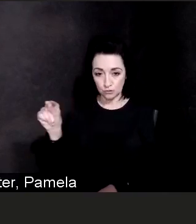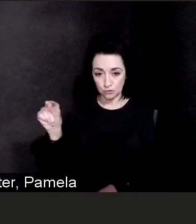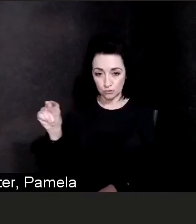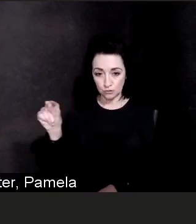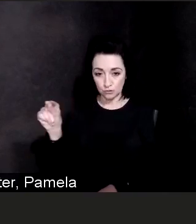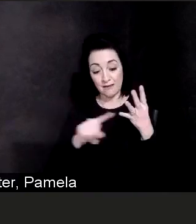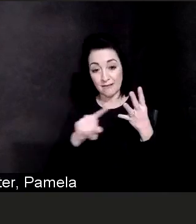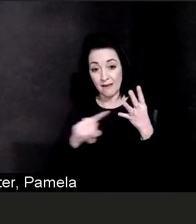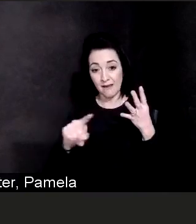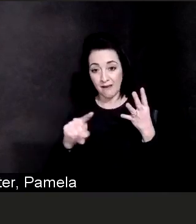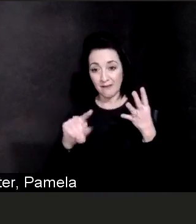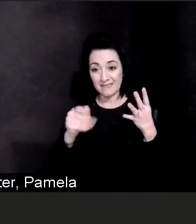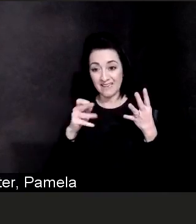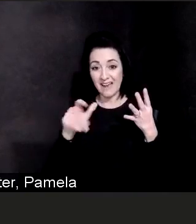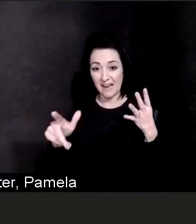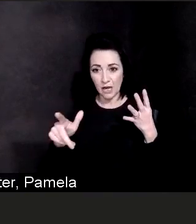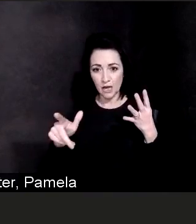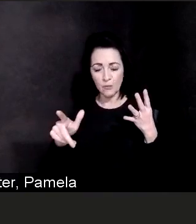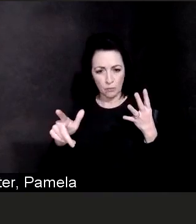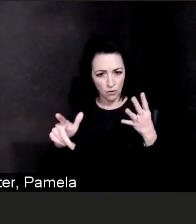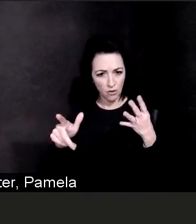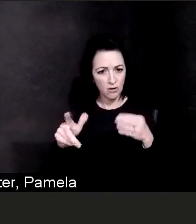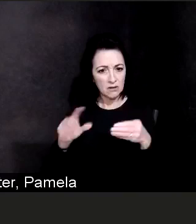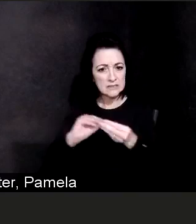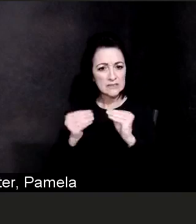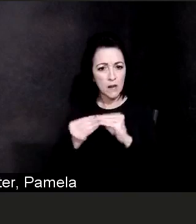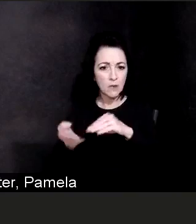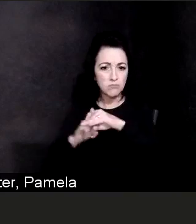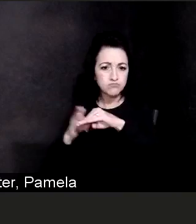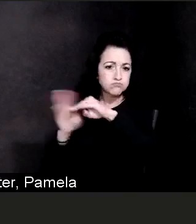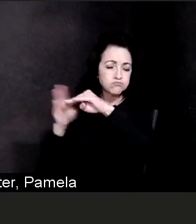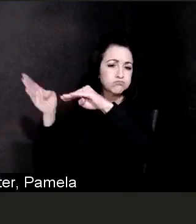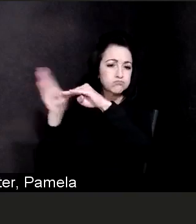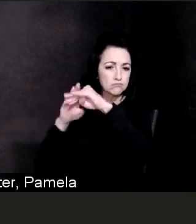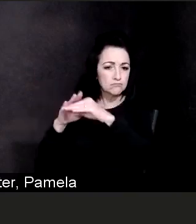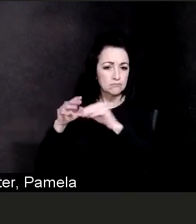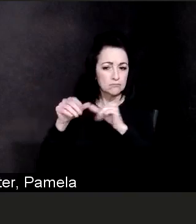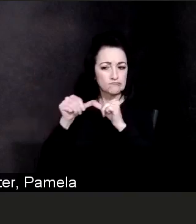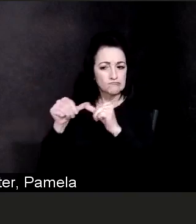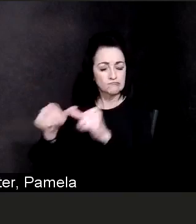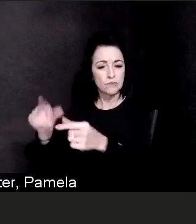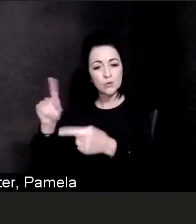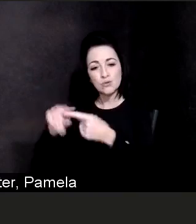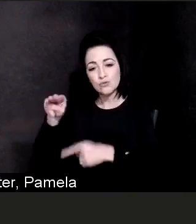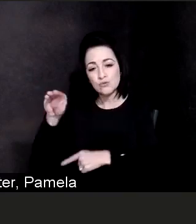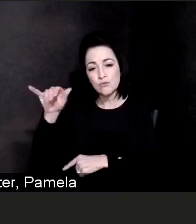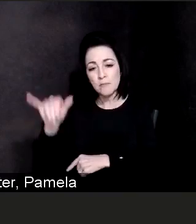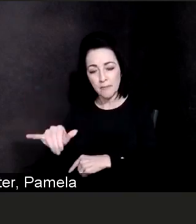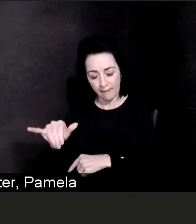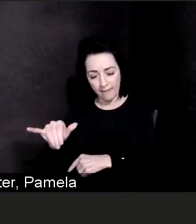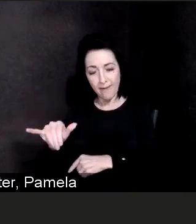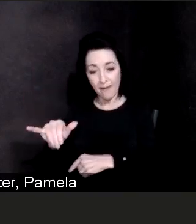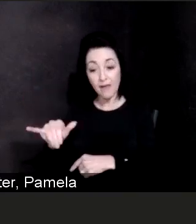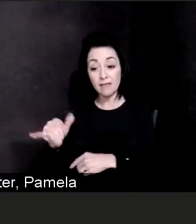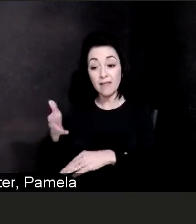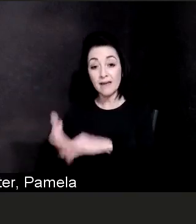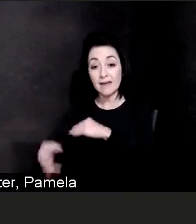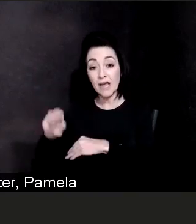through May of 2020, and then started to decline, these numbers now are higher than those numbers were